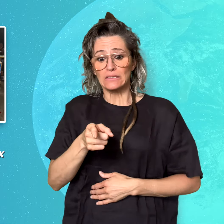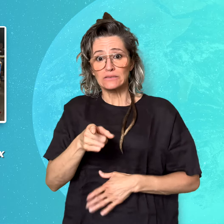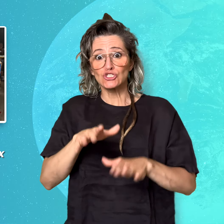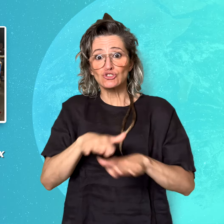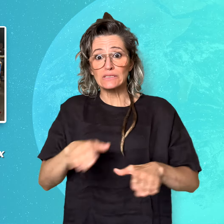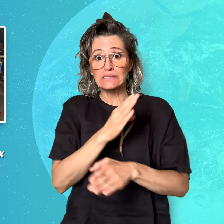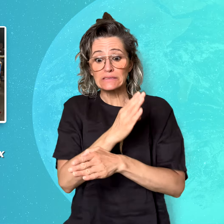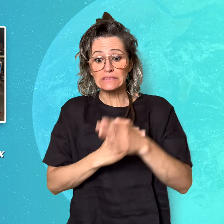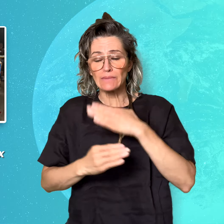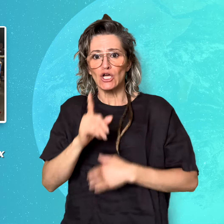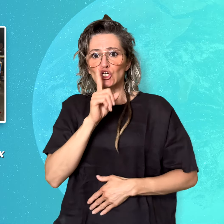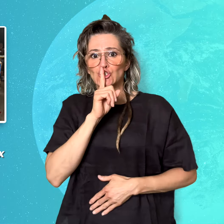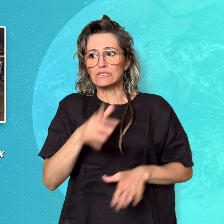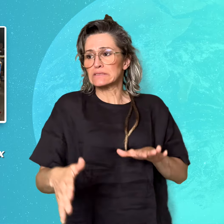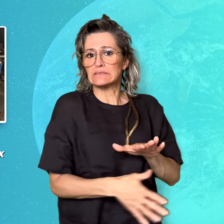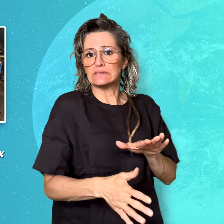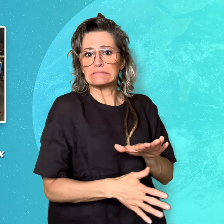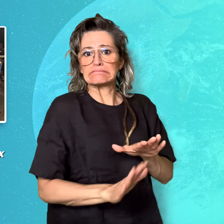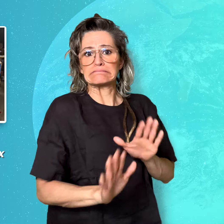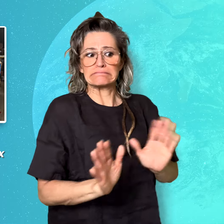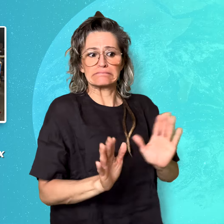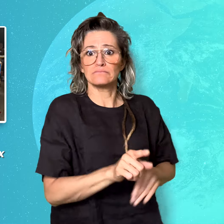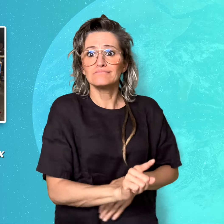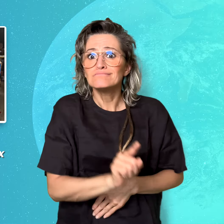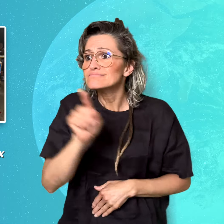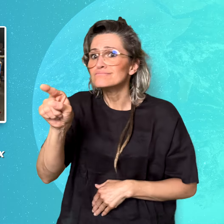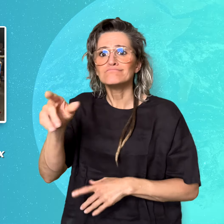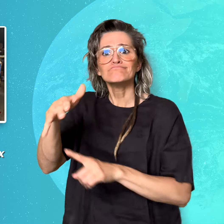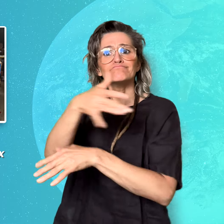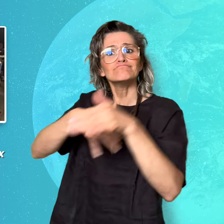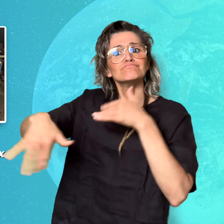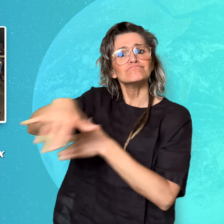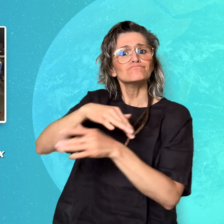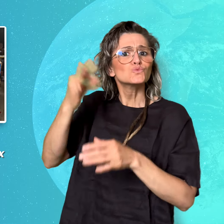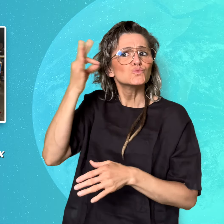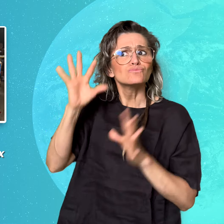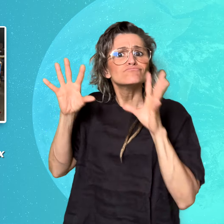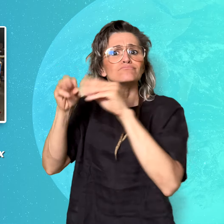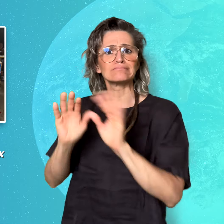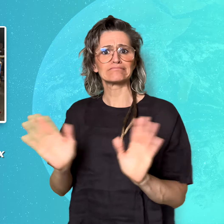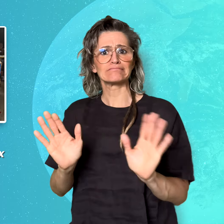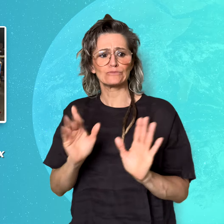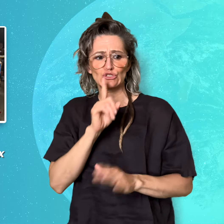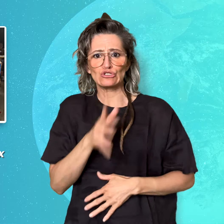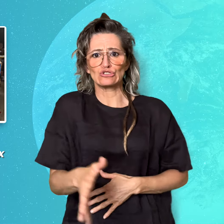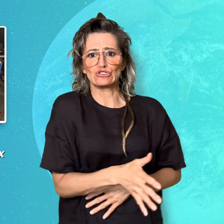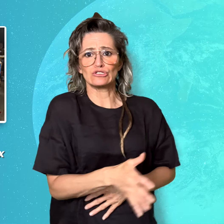children and prevent them from participating in society.